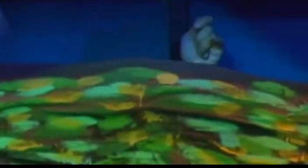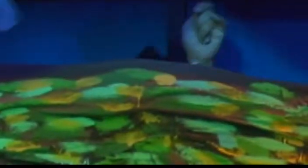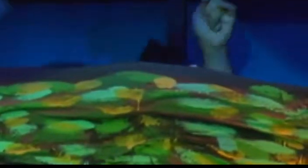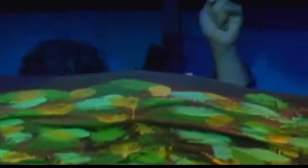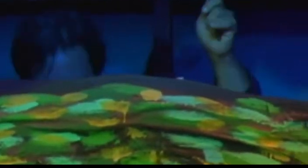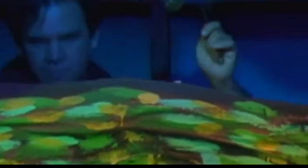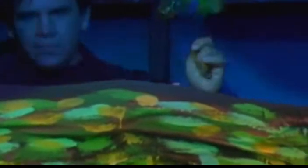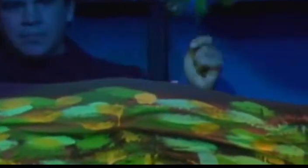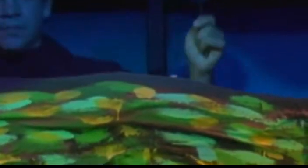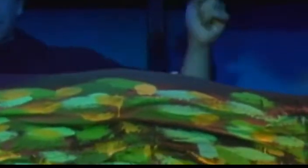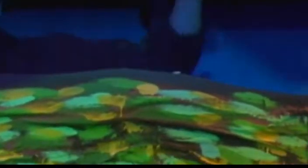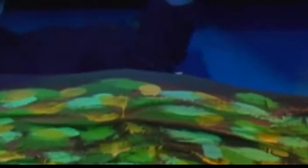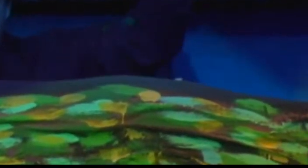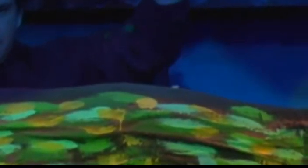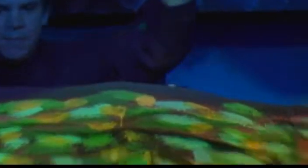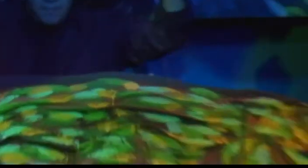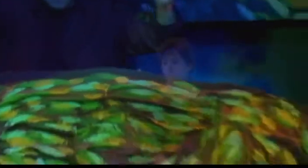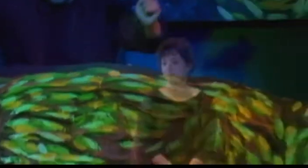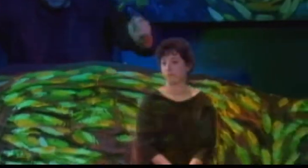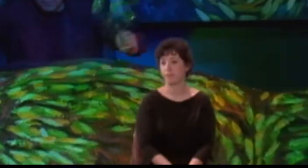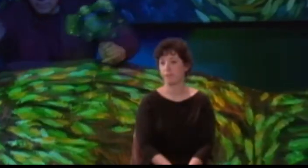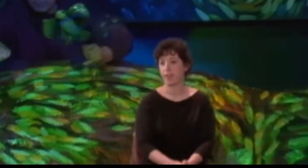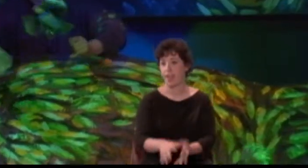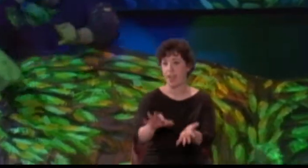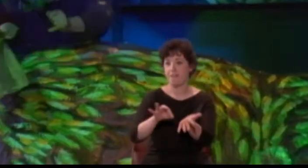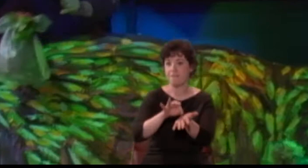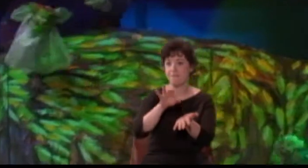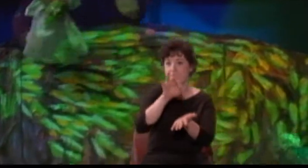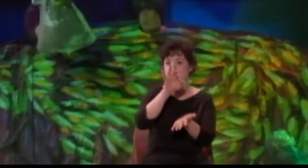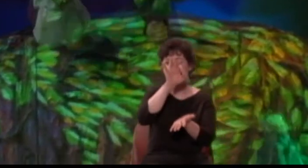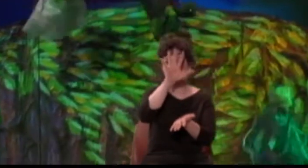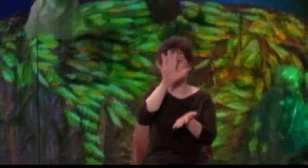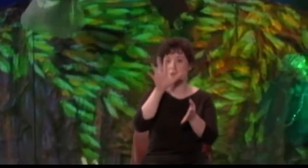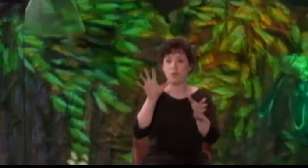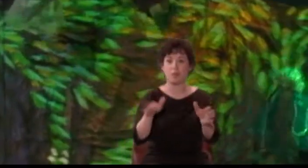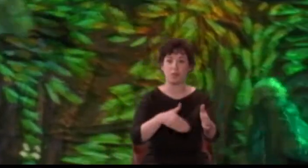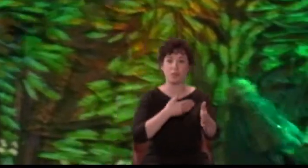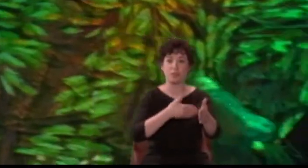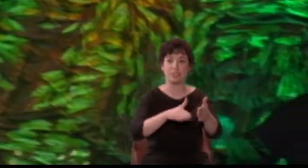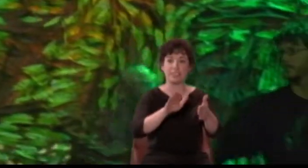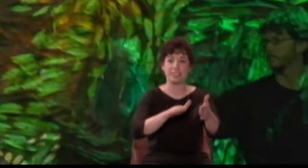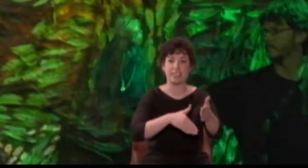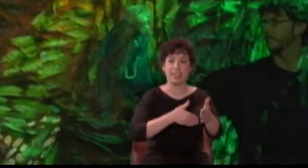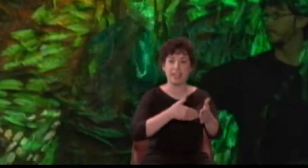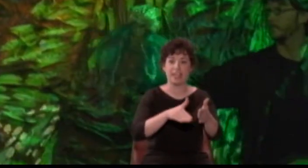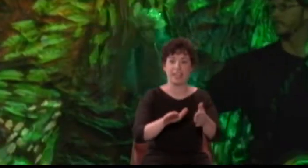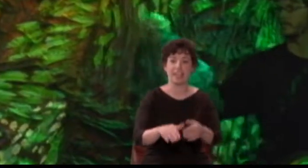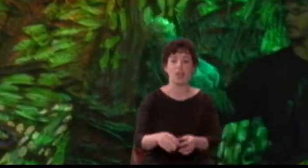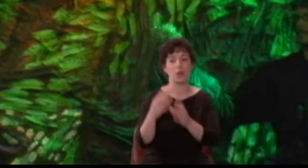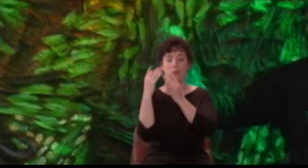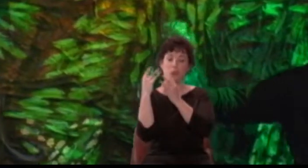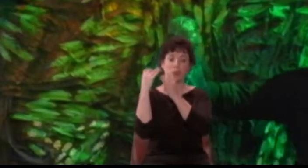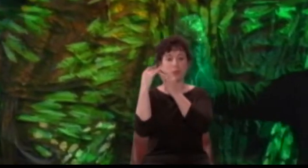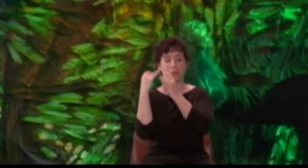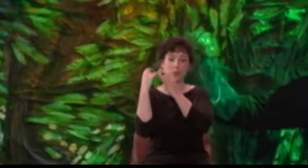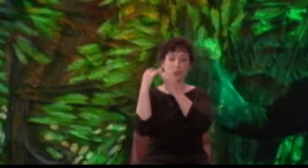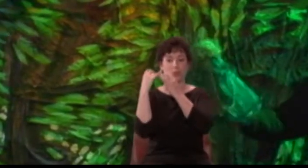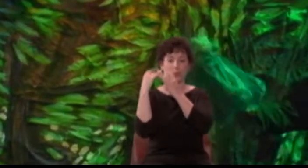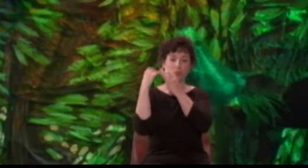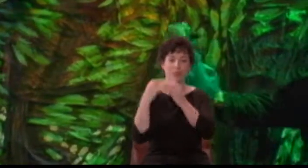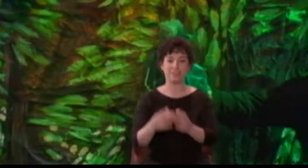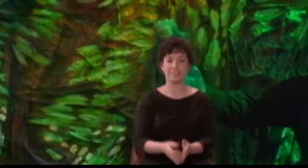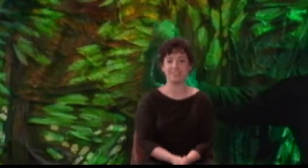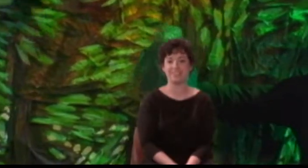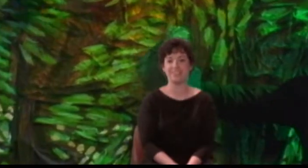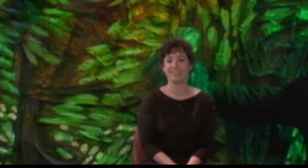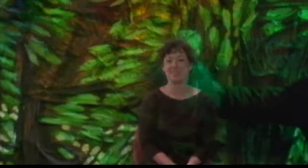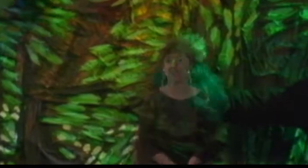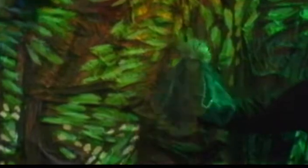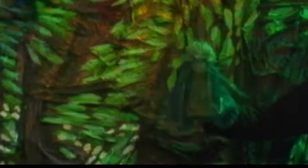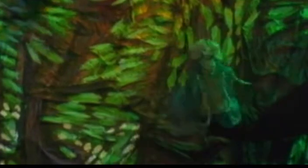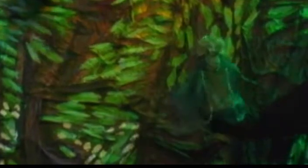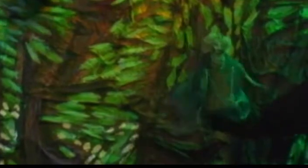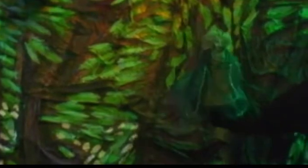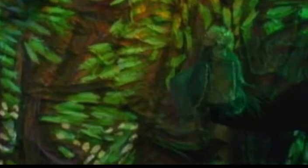[Light and happy music with bells and flutes]